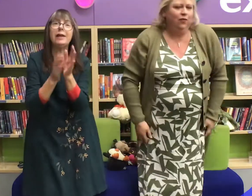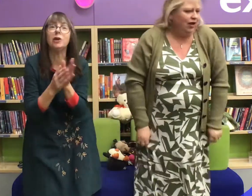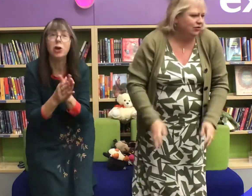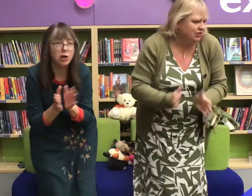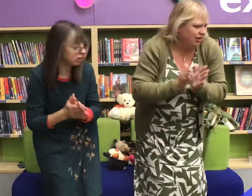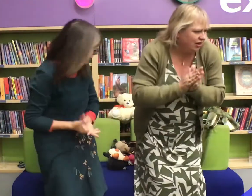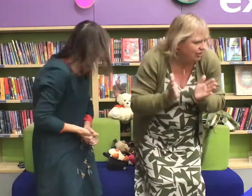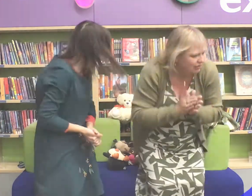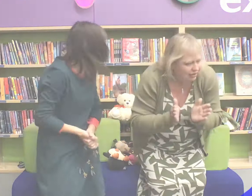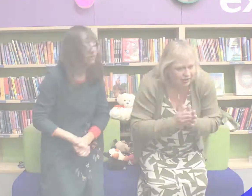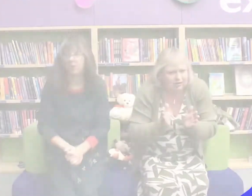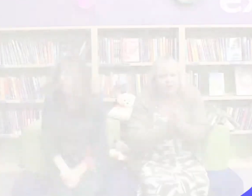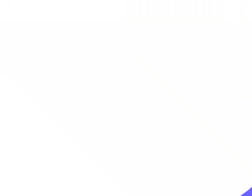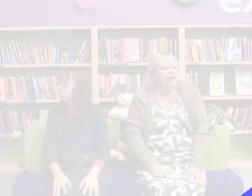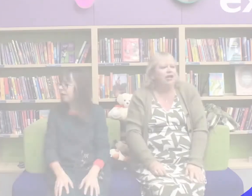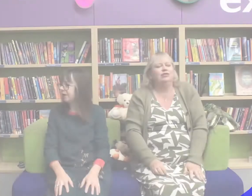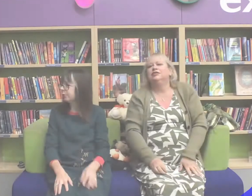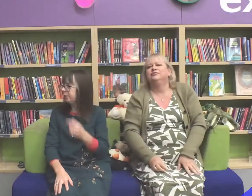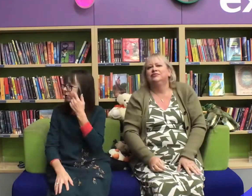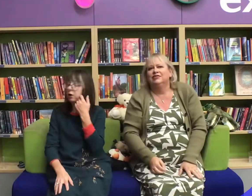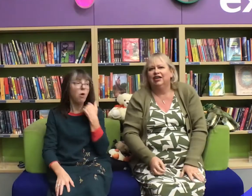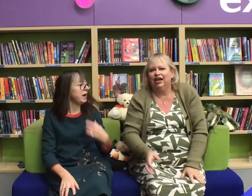Now can you count your fingers?